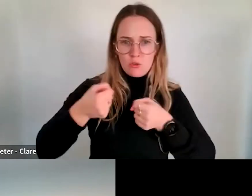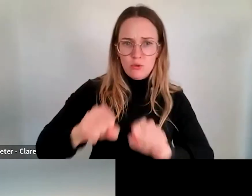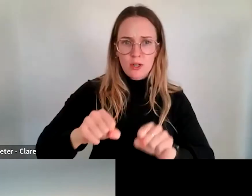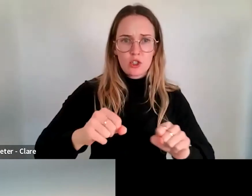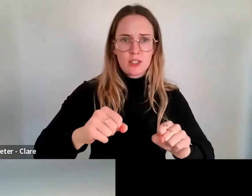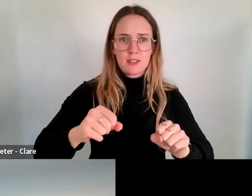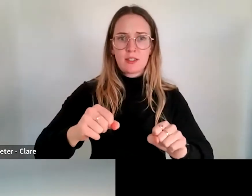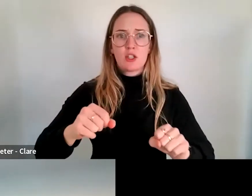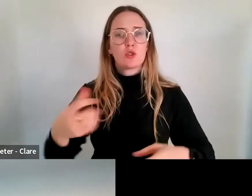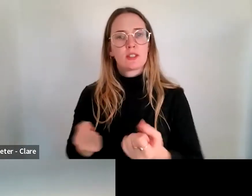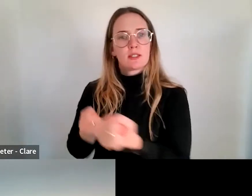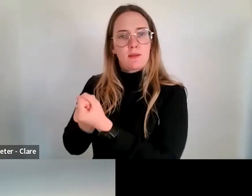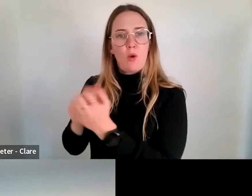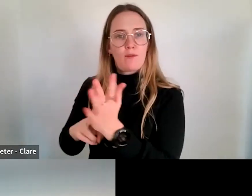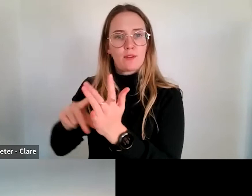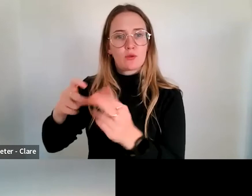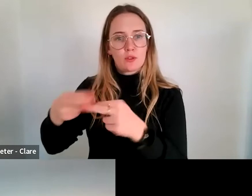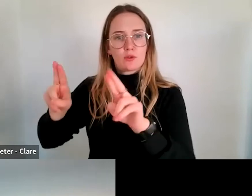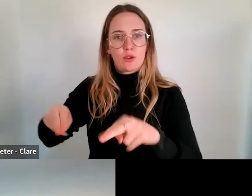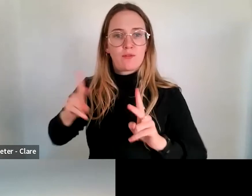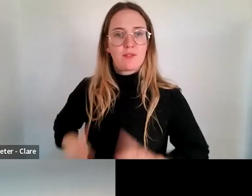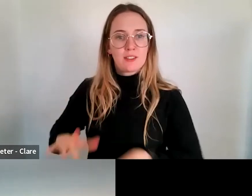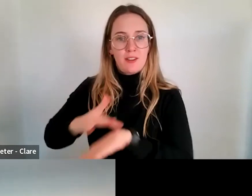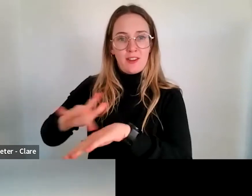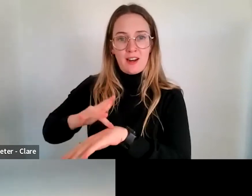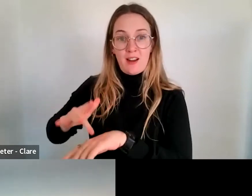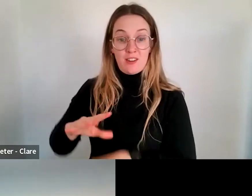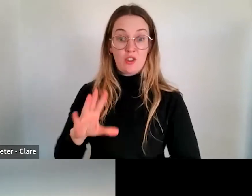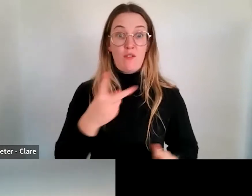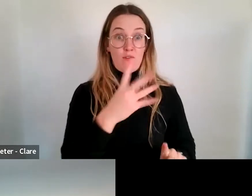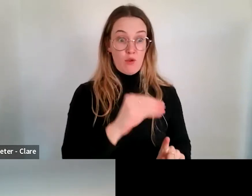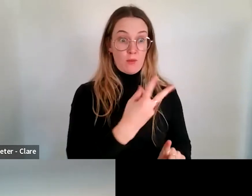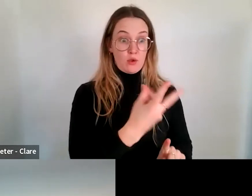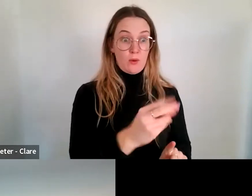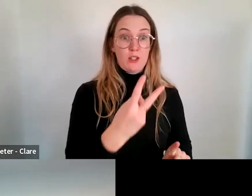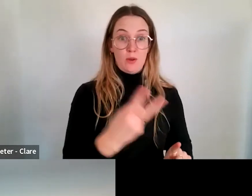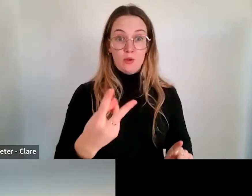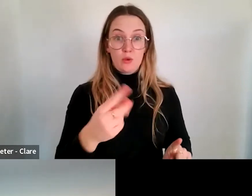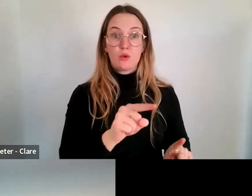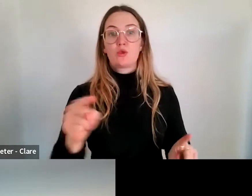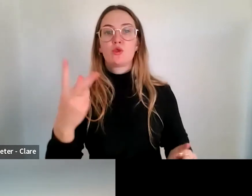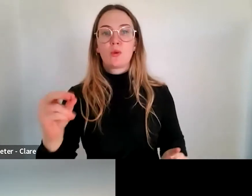physical theatre sector, over from 2022, this year, '23 and '24. So, you